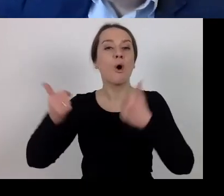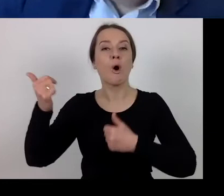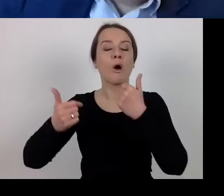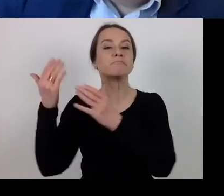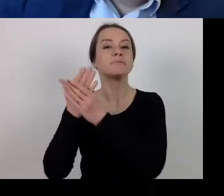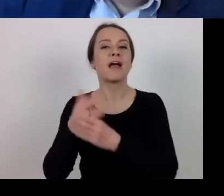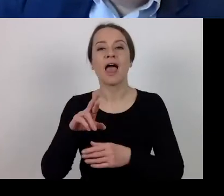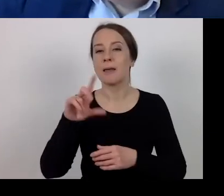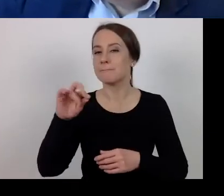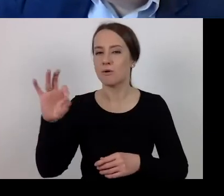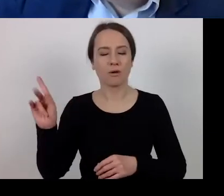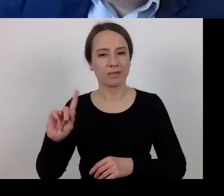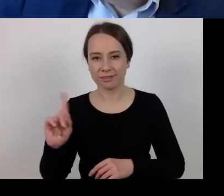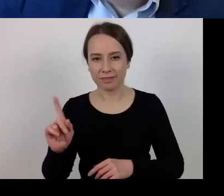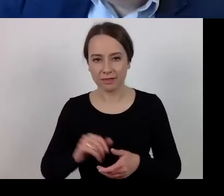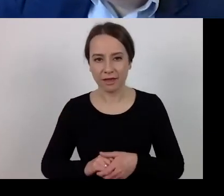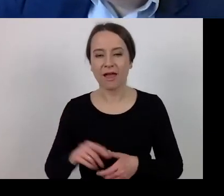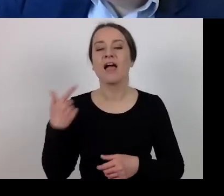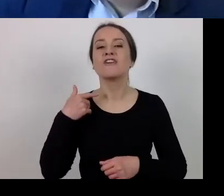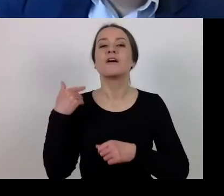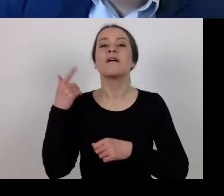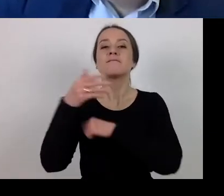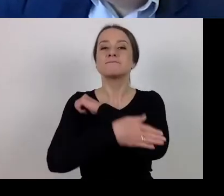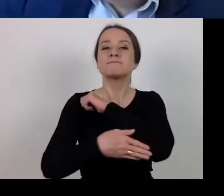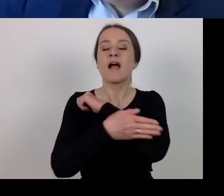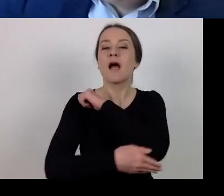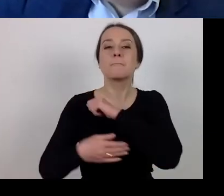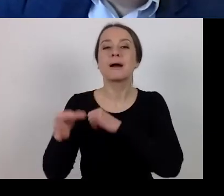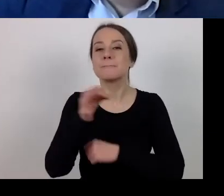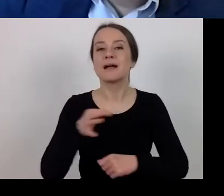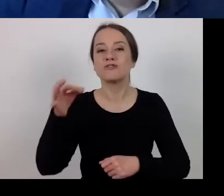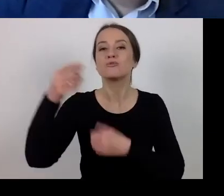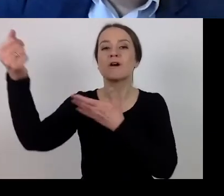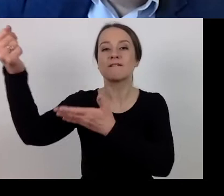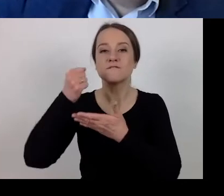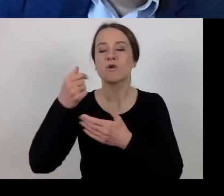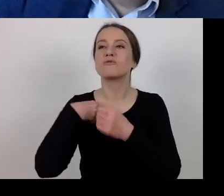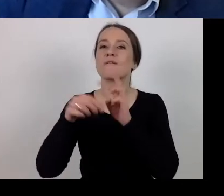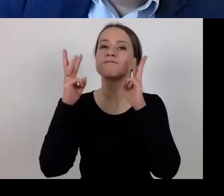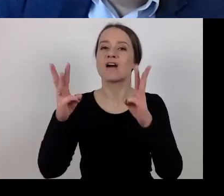maybe not in ROP Warmia and Mazury, where employment is crucial for the amount of funding?".